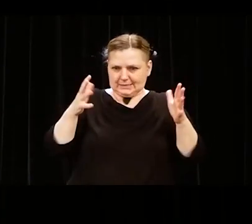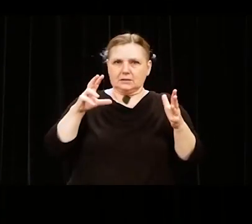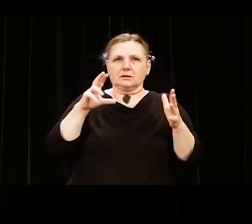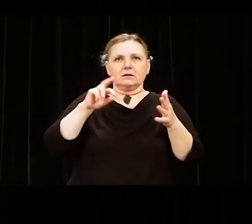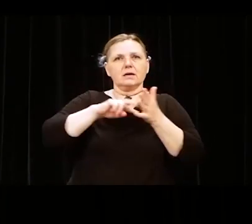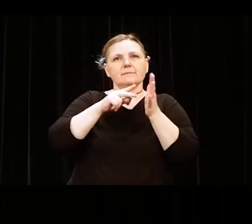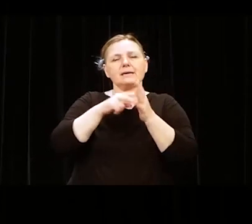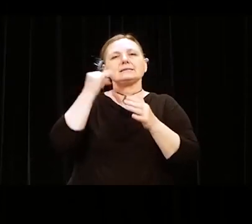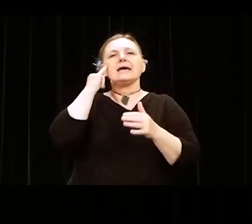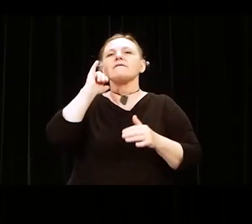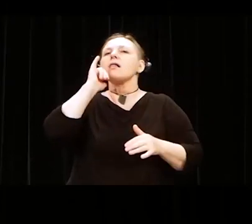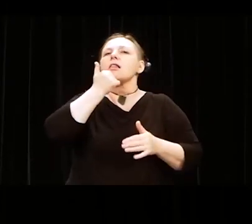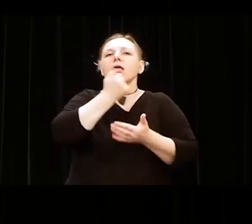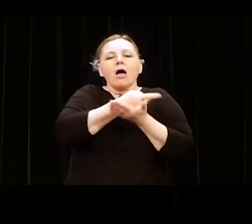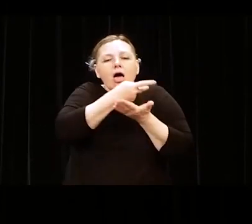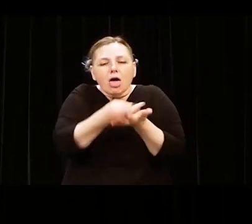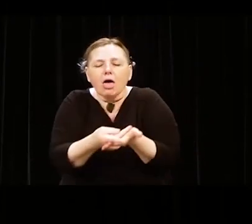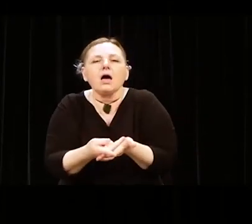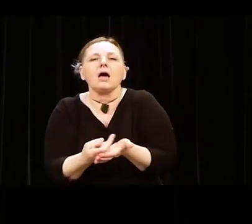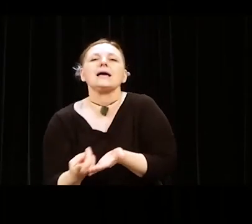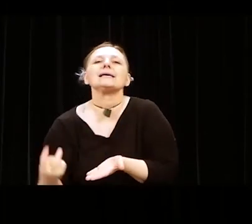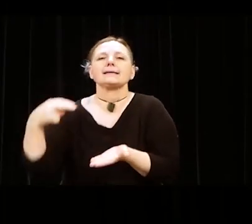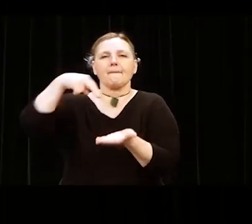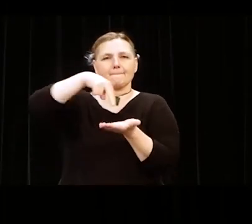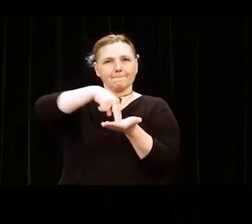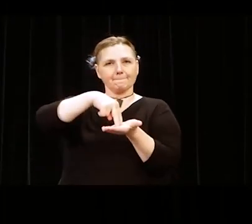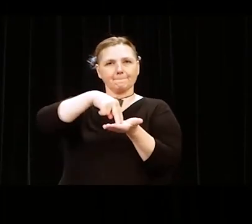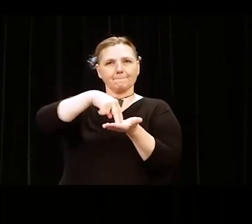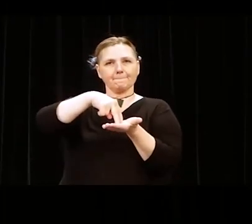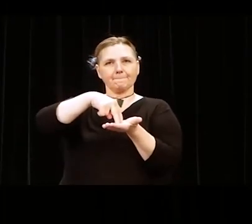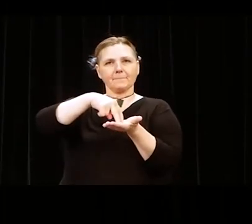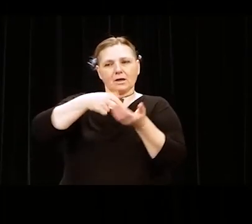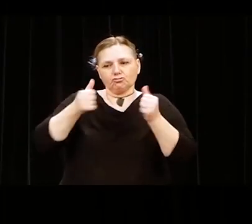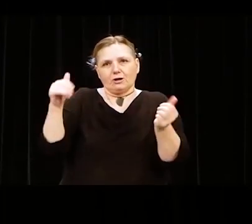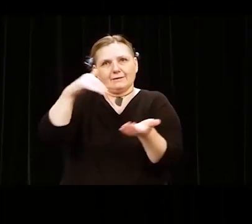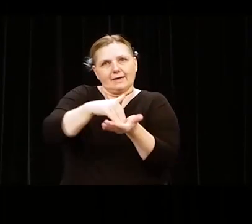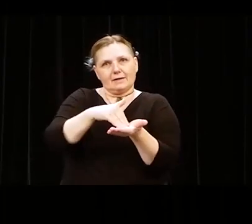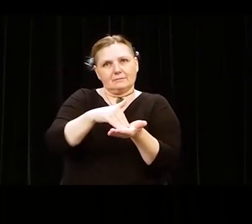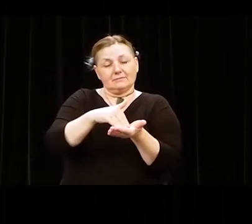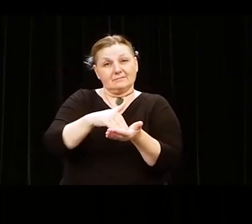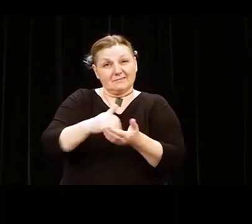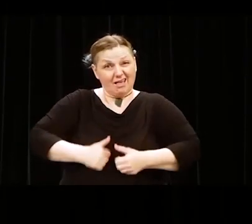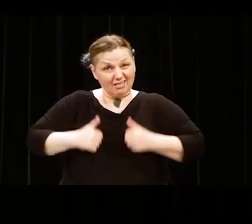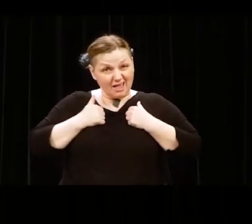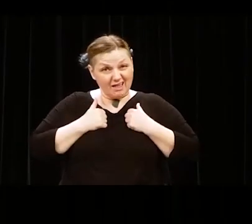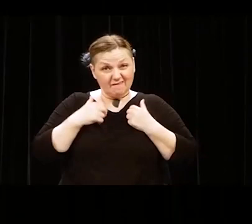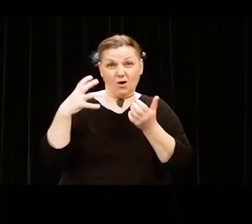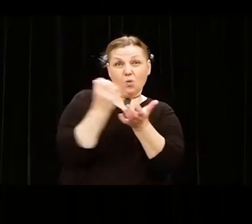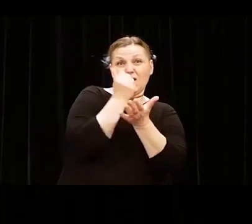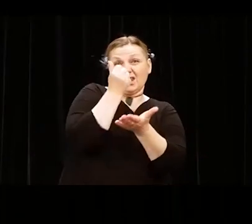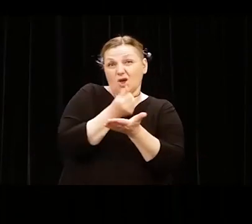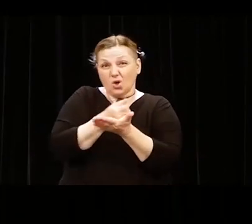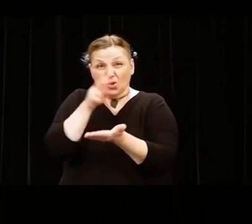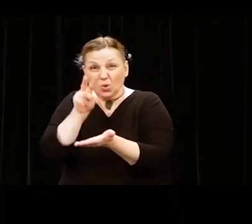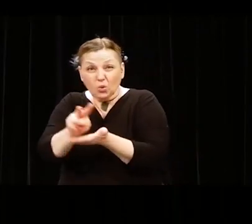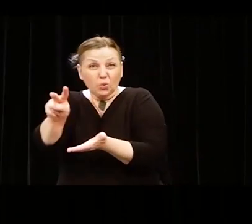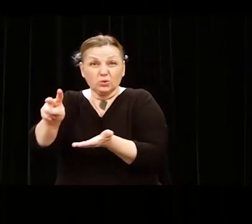In life you don't win, you don't lose. You don't fail. You don't triumph in life.